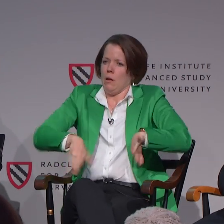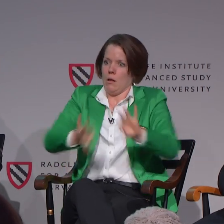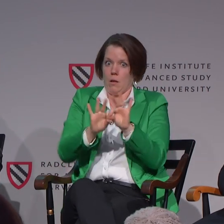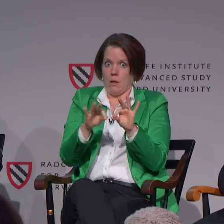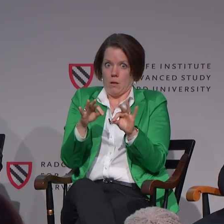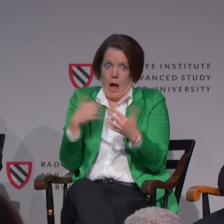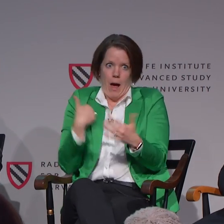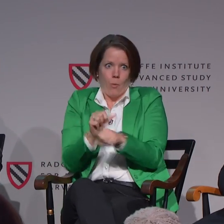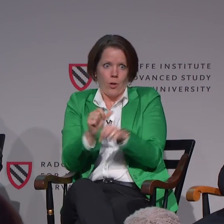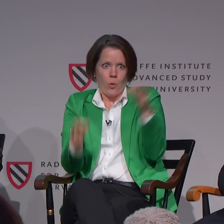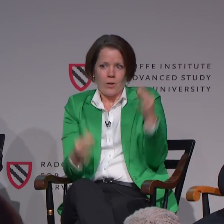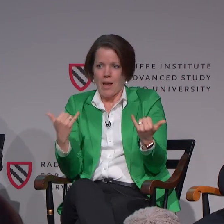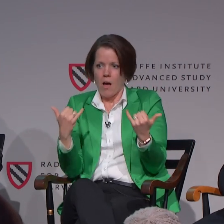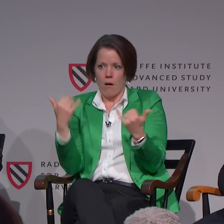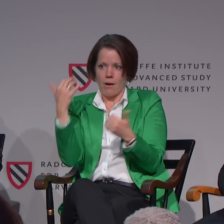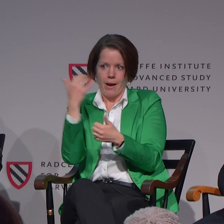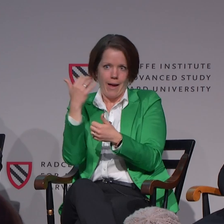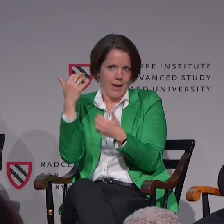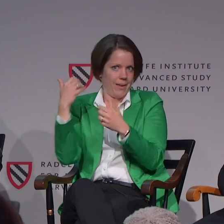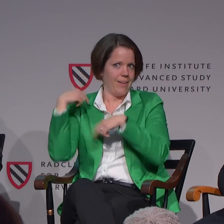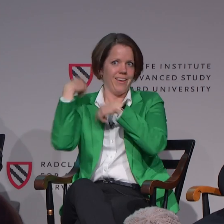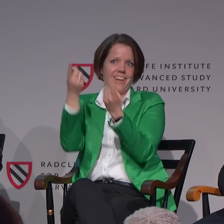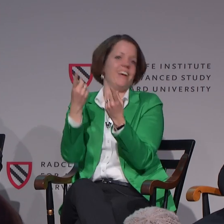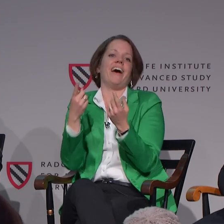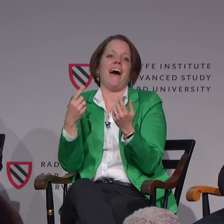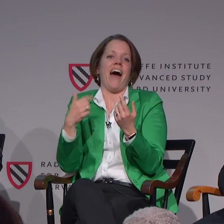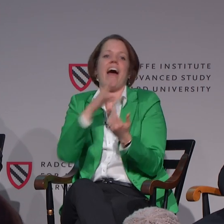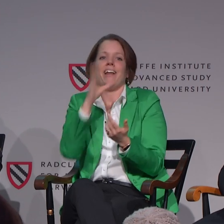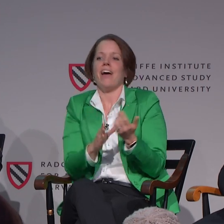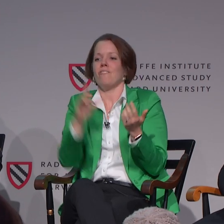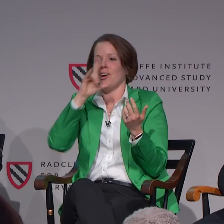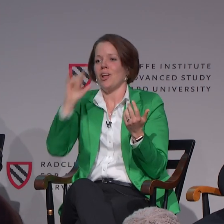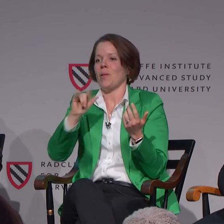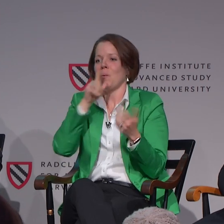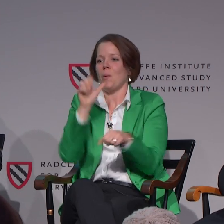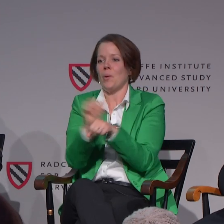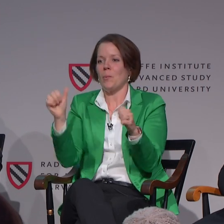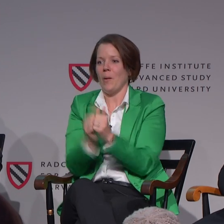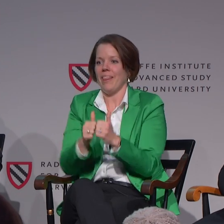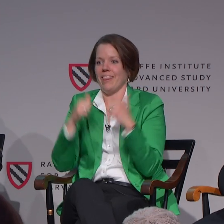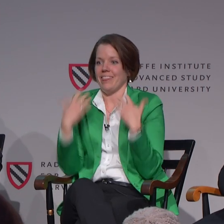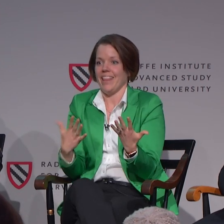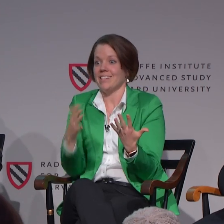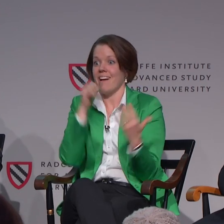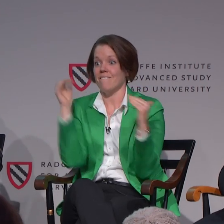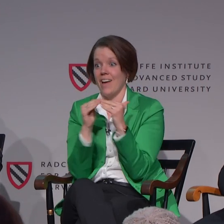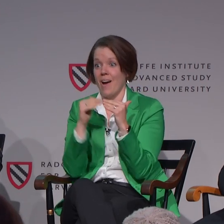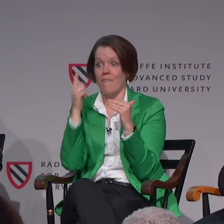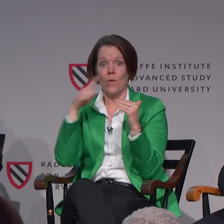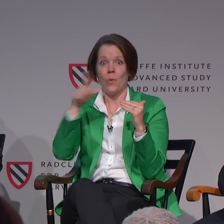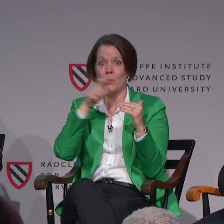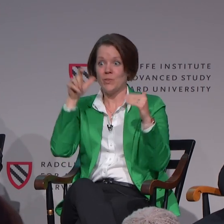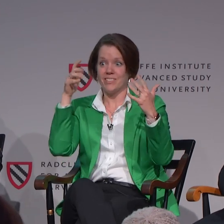of their professional development. You know, working in courts, you never think about, like, OK, well, this